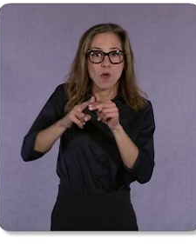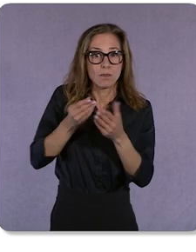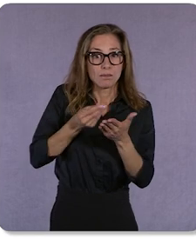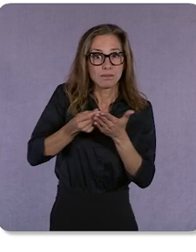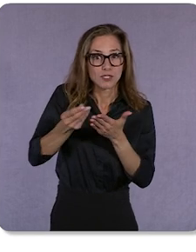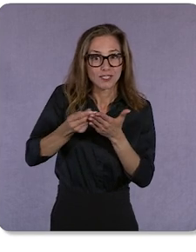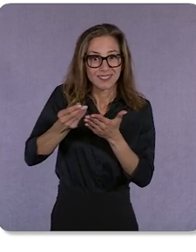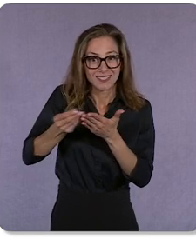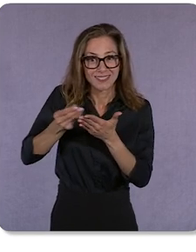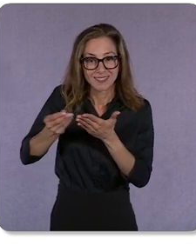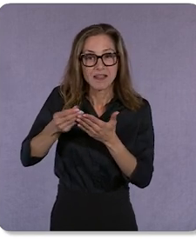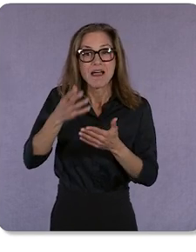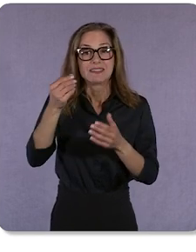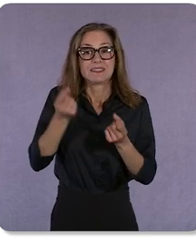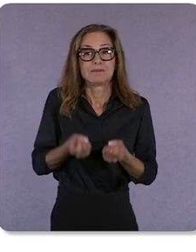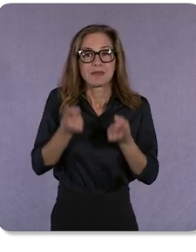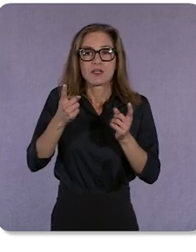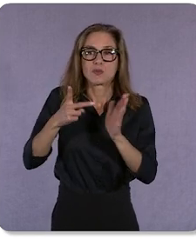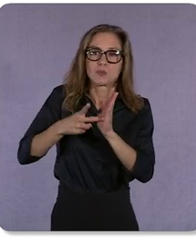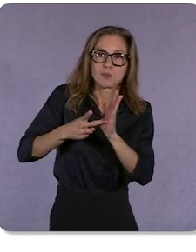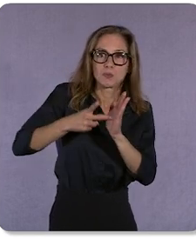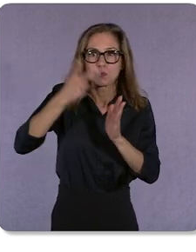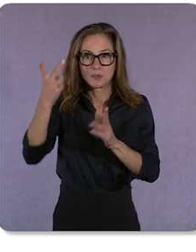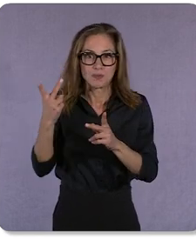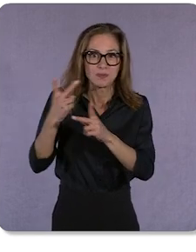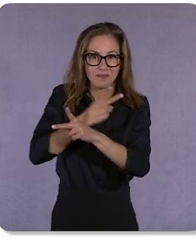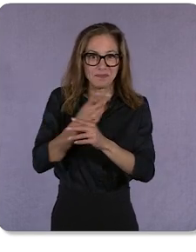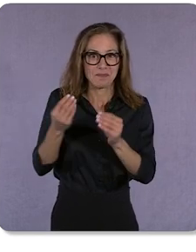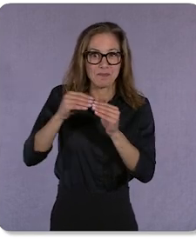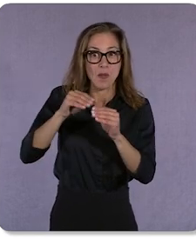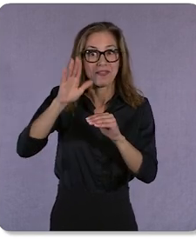on average, compared to shoppers who used only one or two channels.